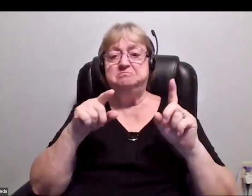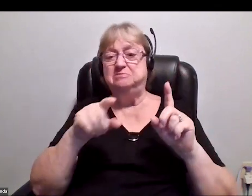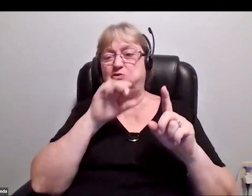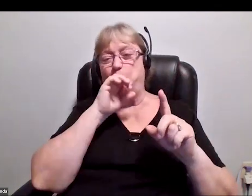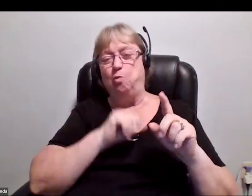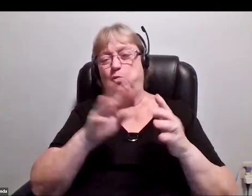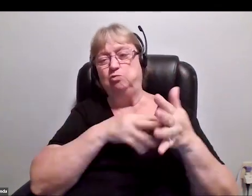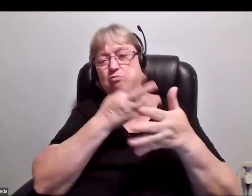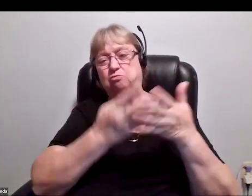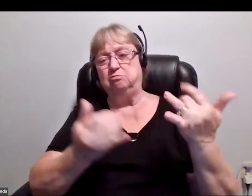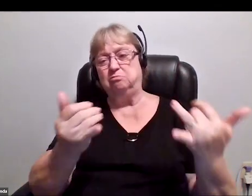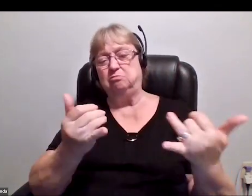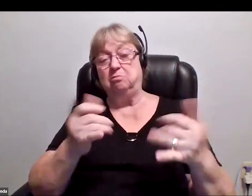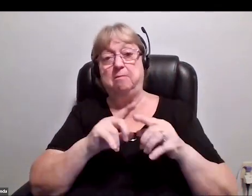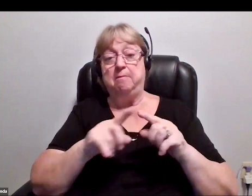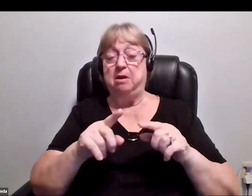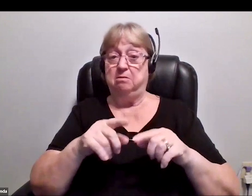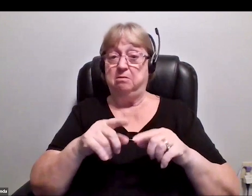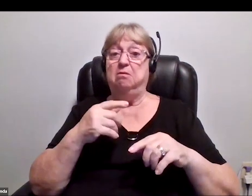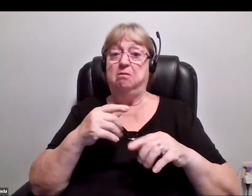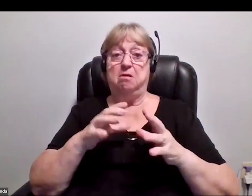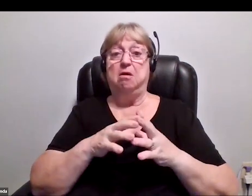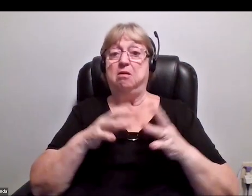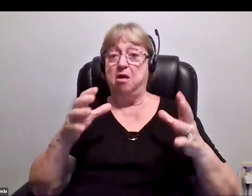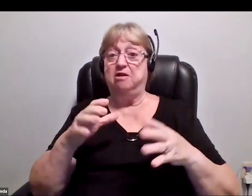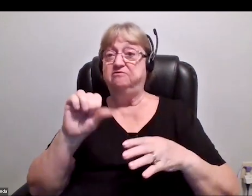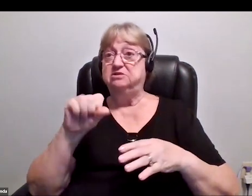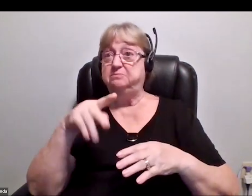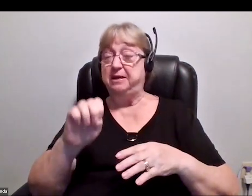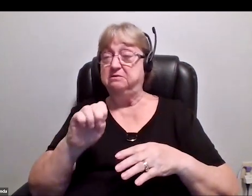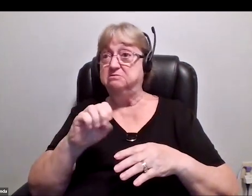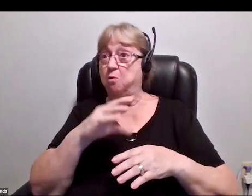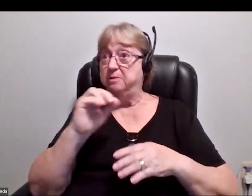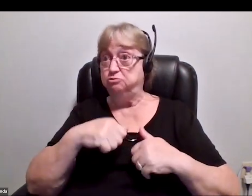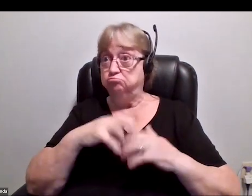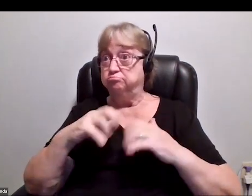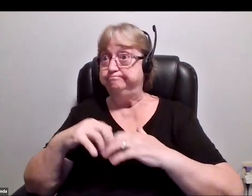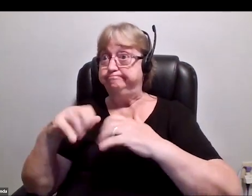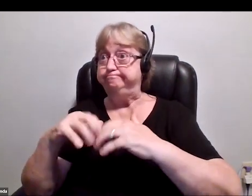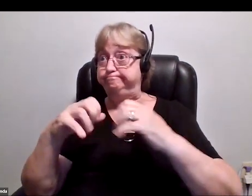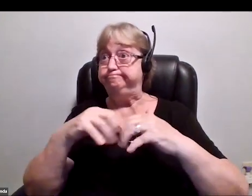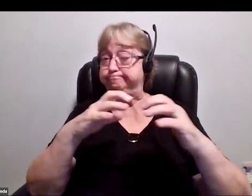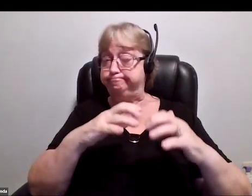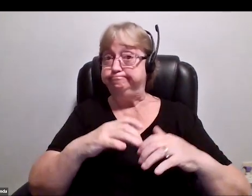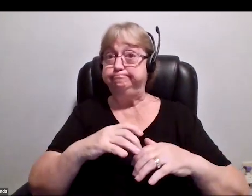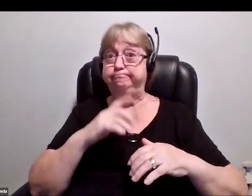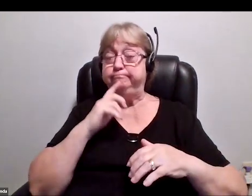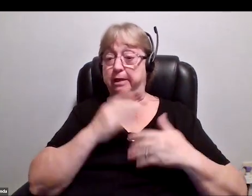but a huge number of space companies emerged around that time over the next 10 years.